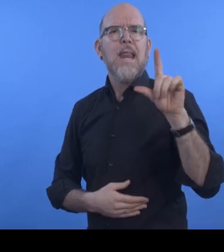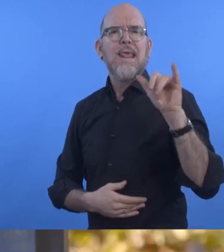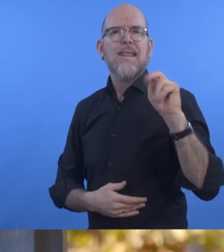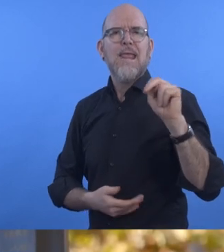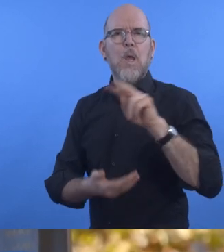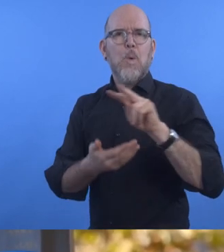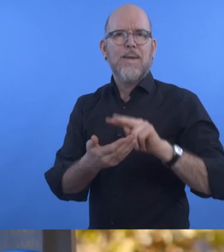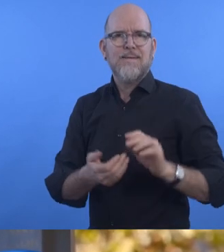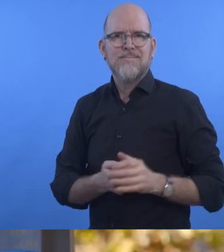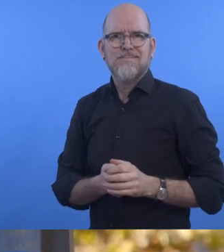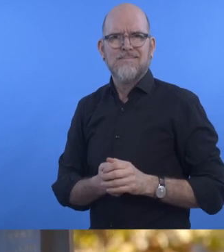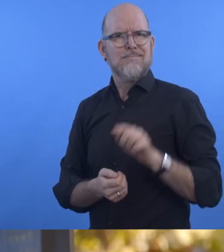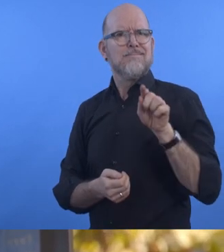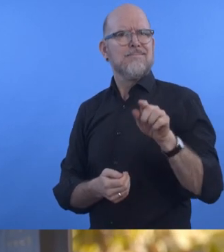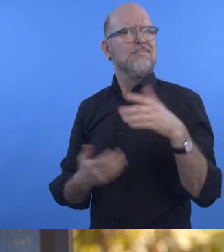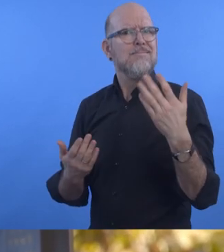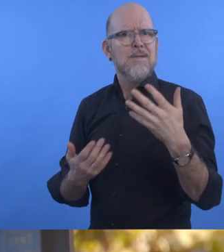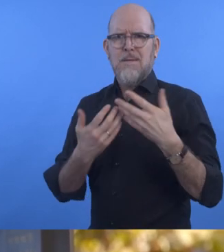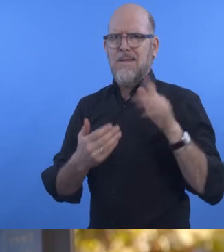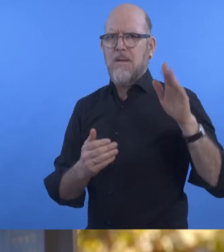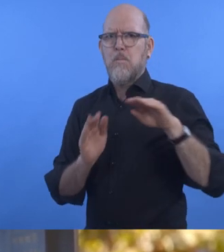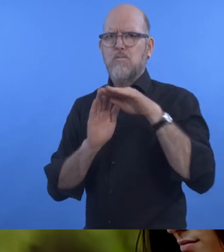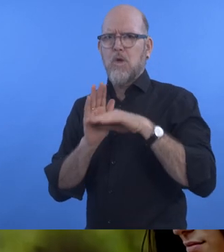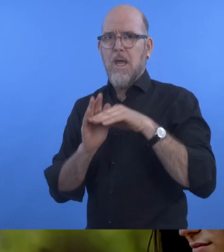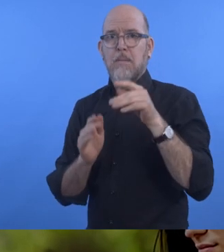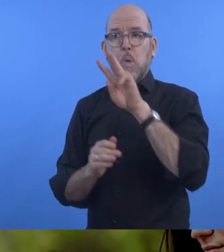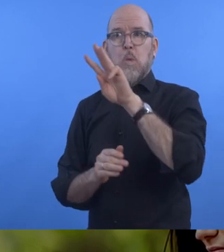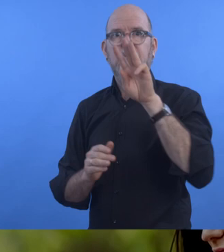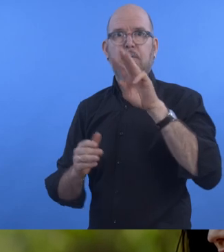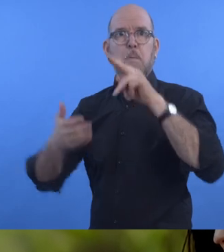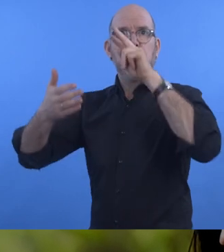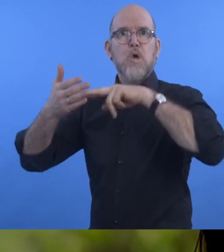BeeLine Reader, a free web-browser extension developed in the United States